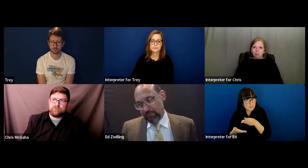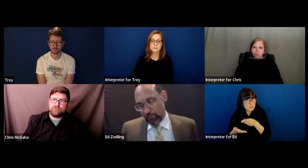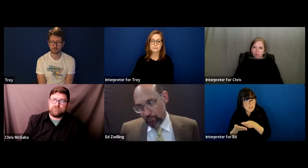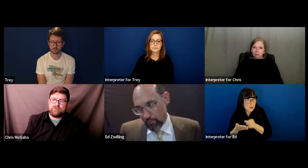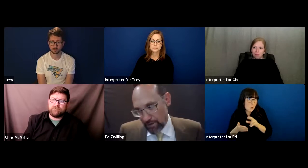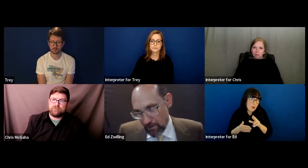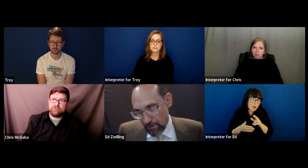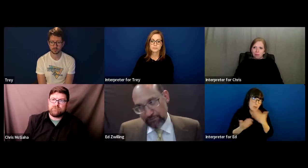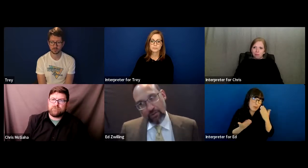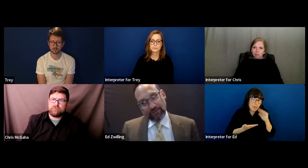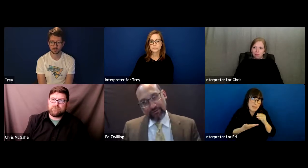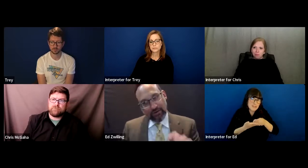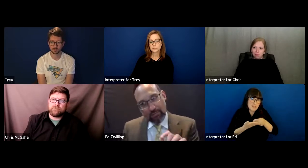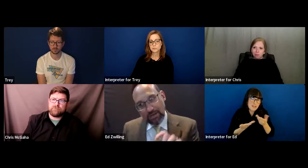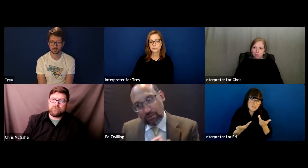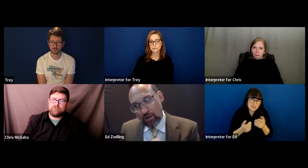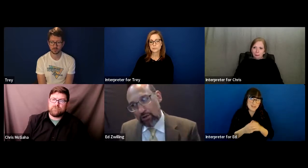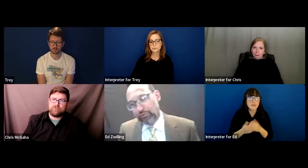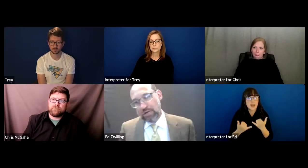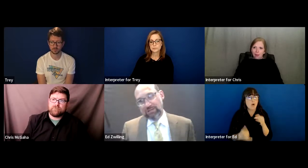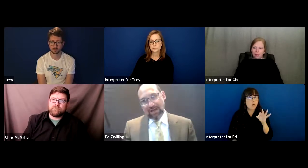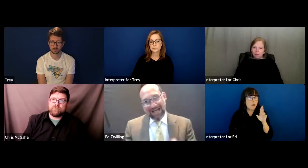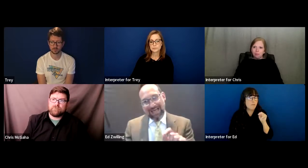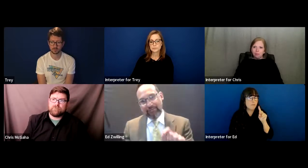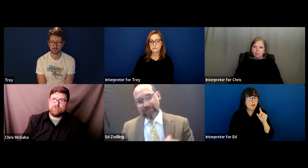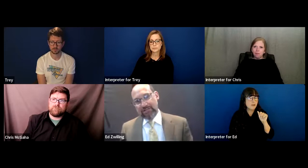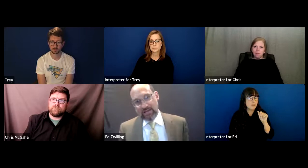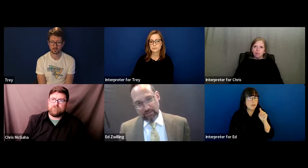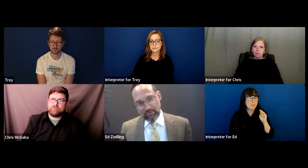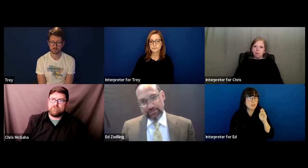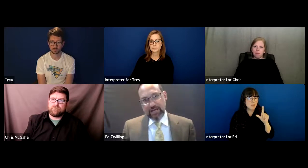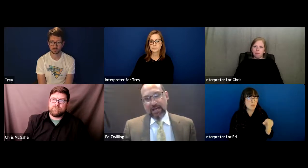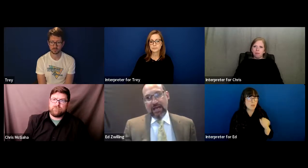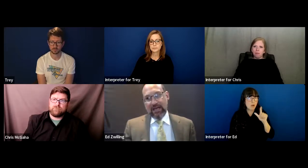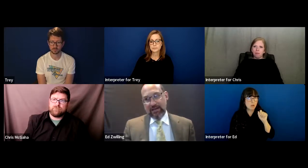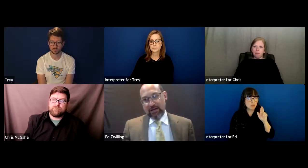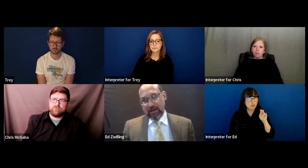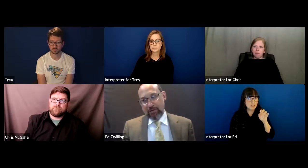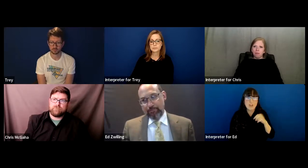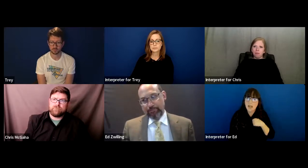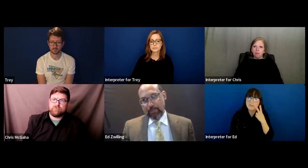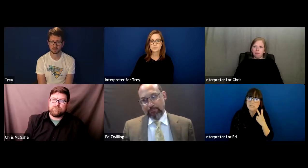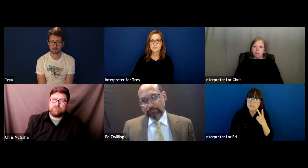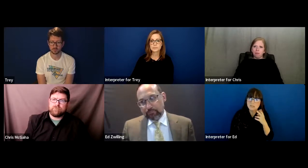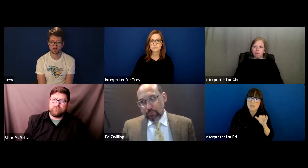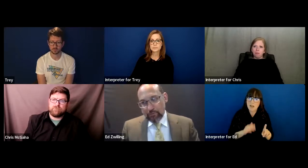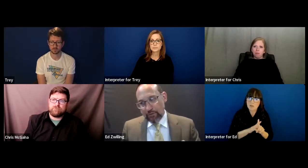Now, as far as fundamental alteration, I have seen that used.